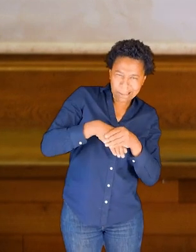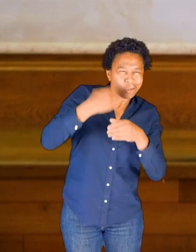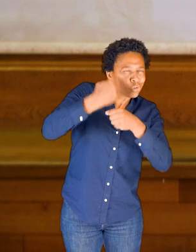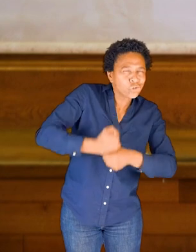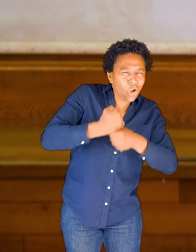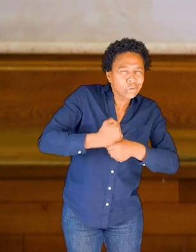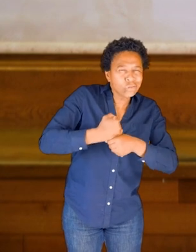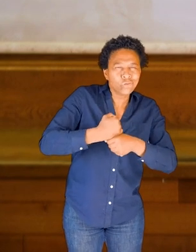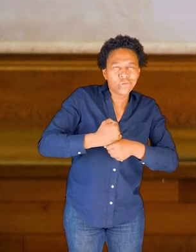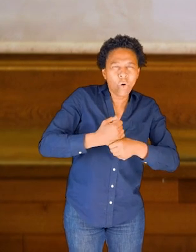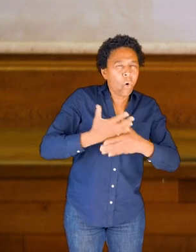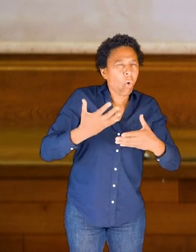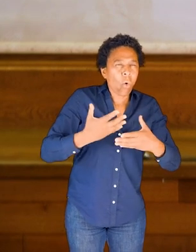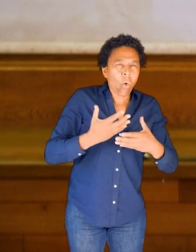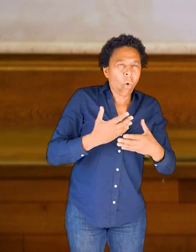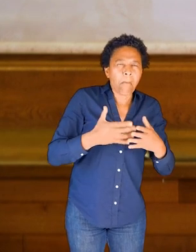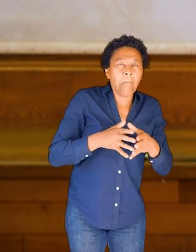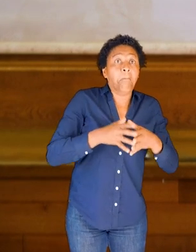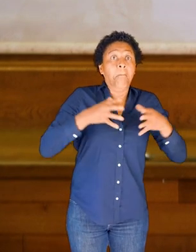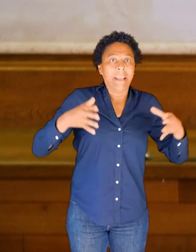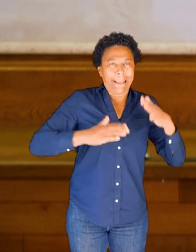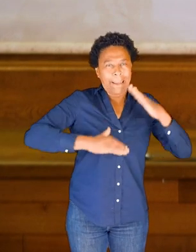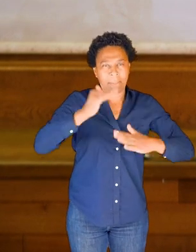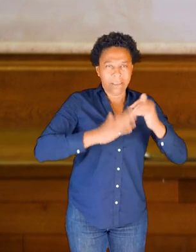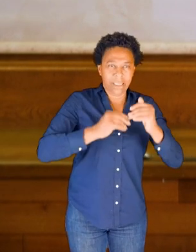like a church or a temple, but in a similar way, when